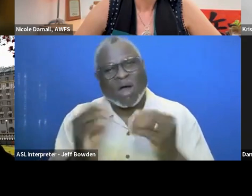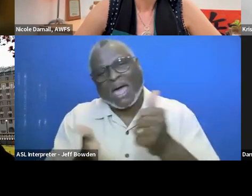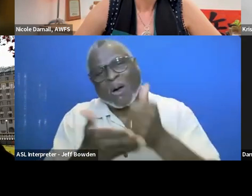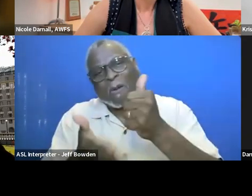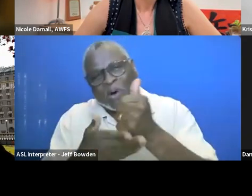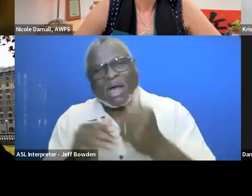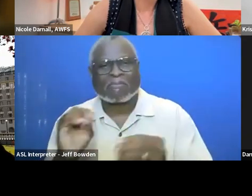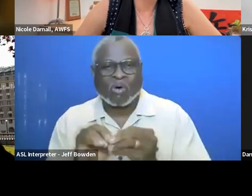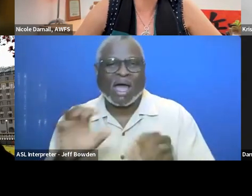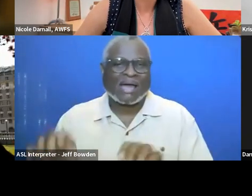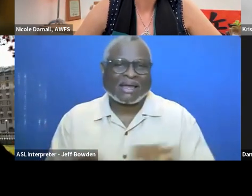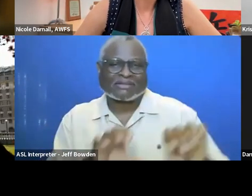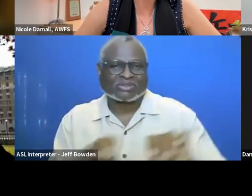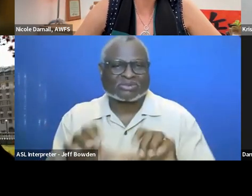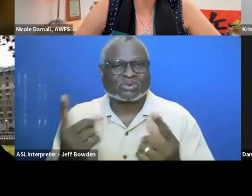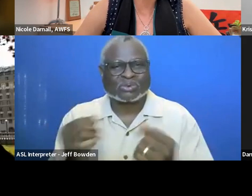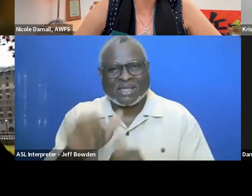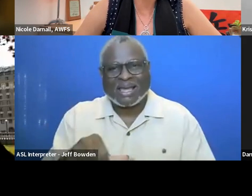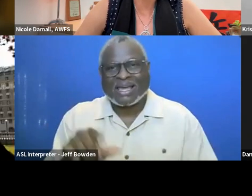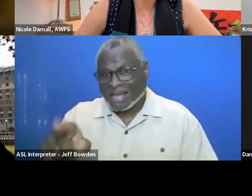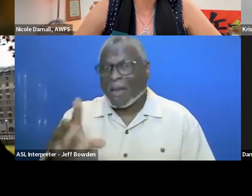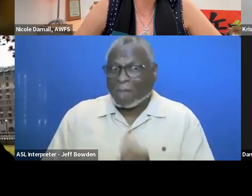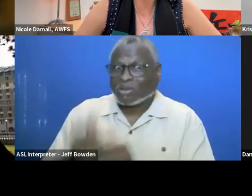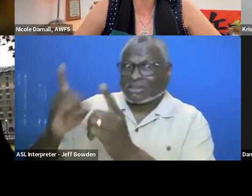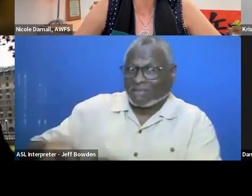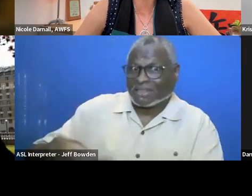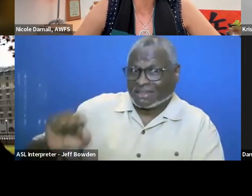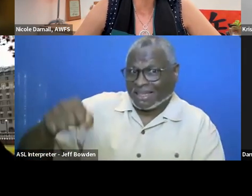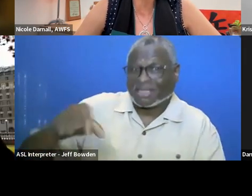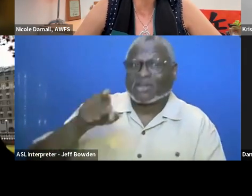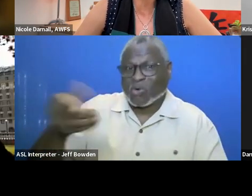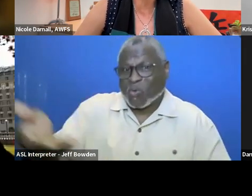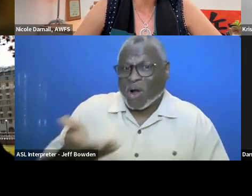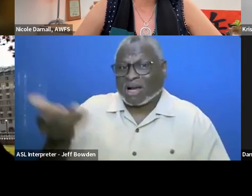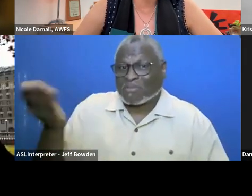Most definitely. You are welcome here anytime.